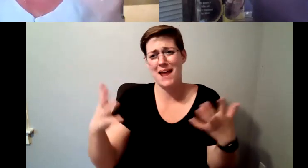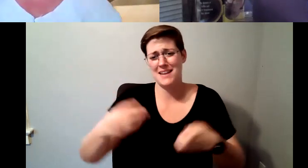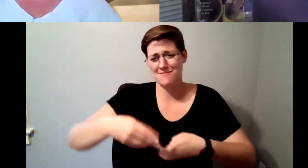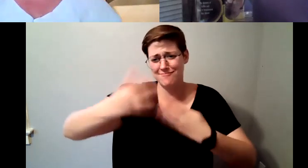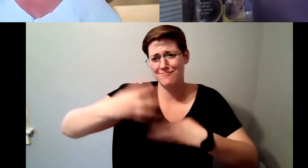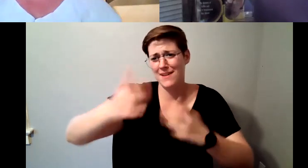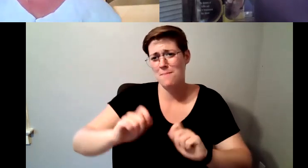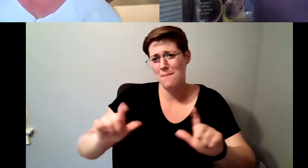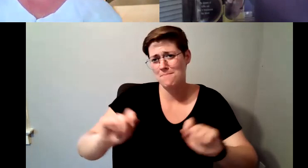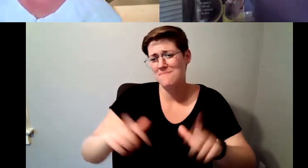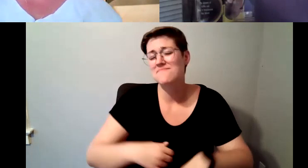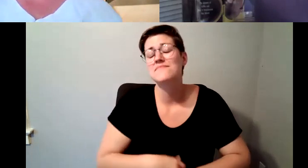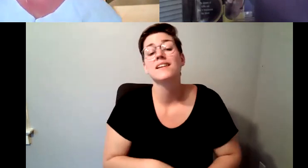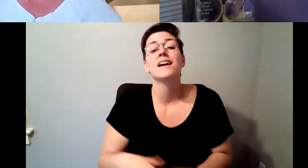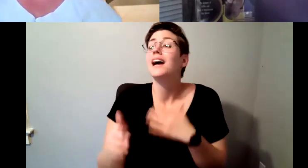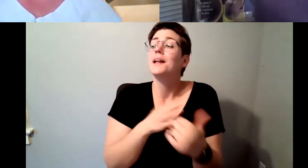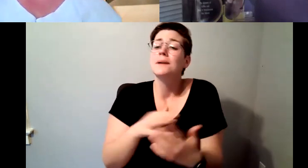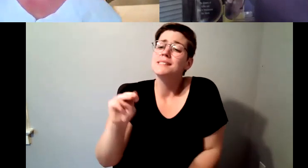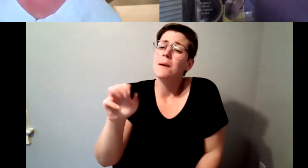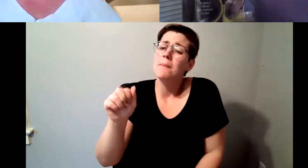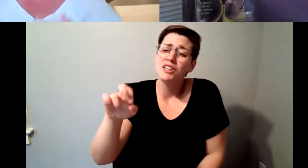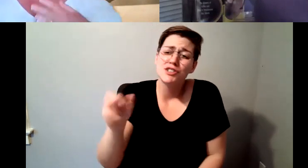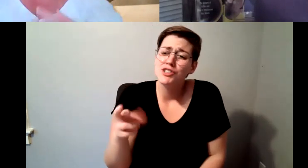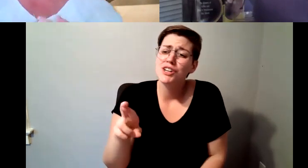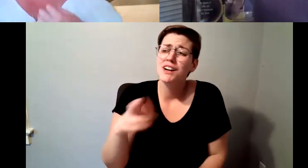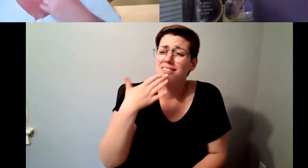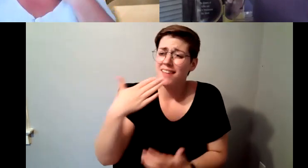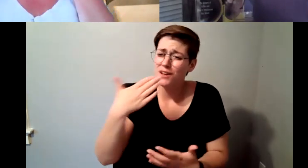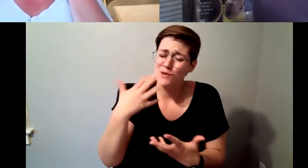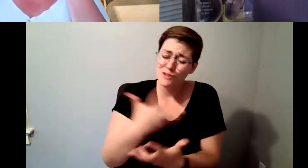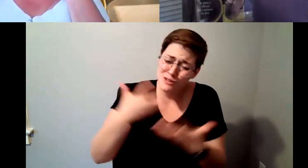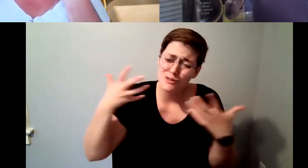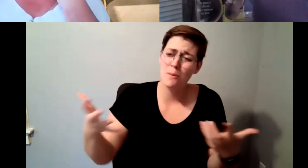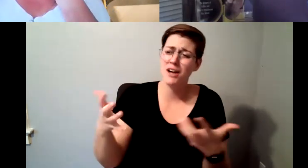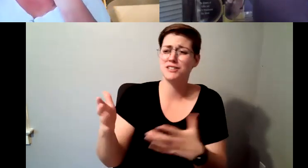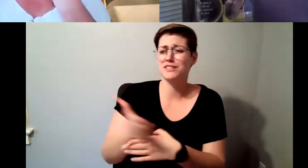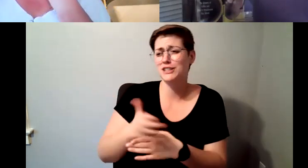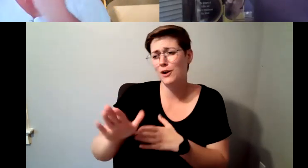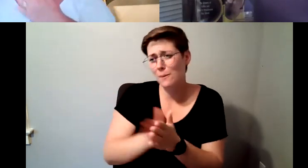want to say thank you so much for sharing your passion and your expertise with us we're